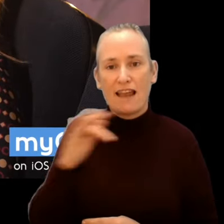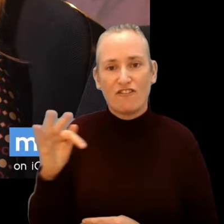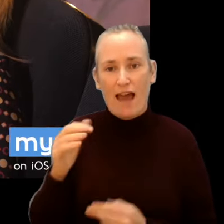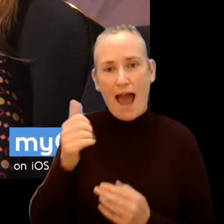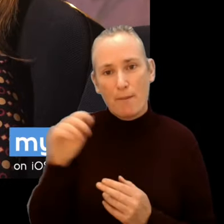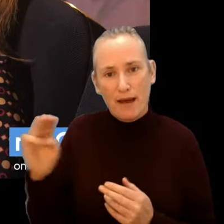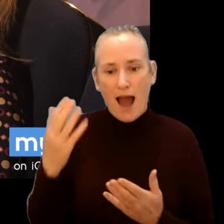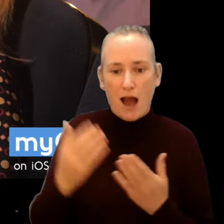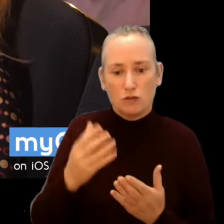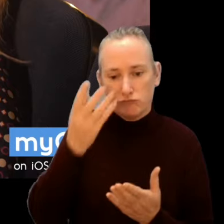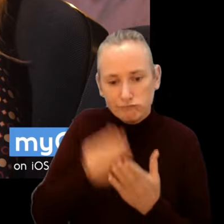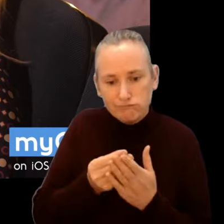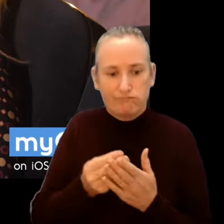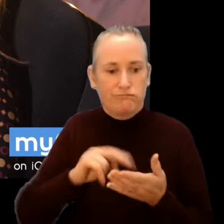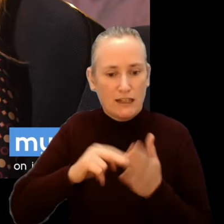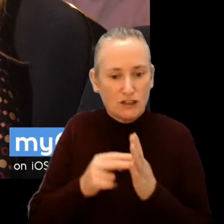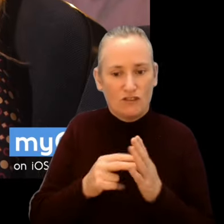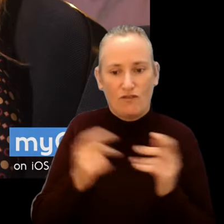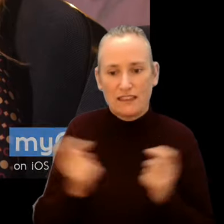book your tickets and manage your whole Festival experience.